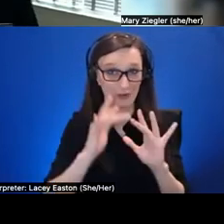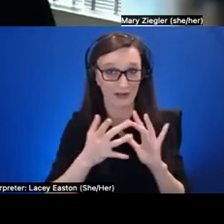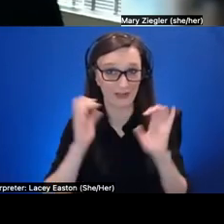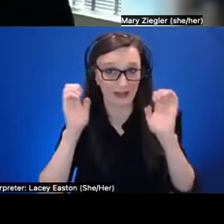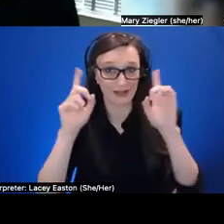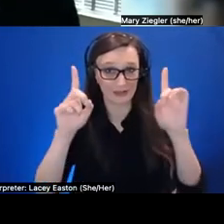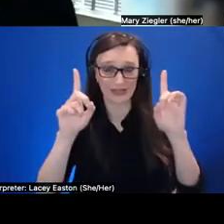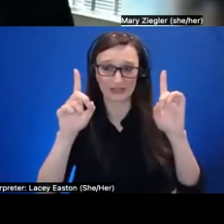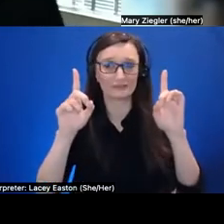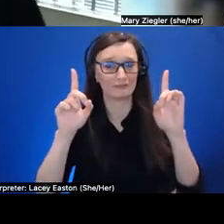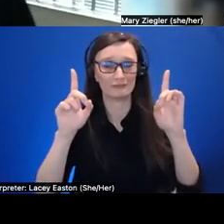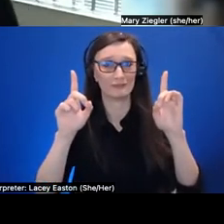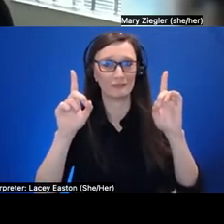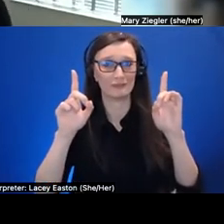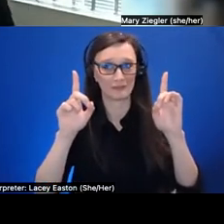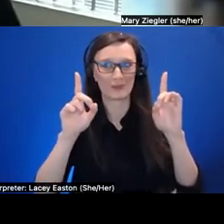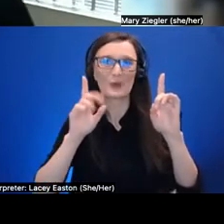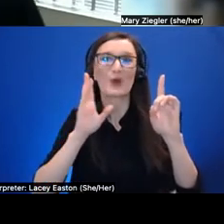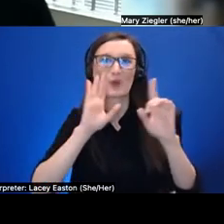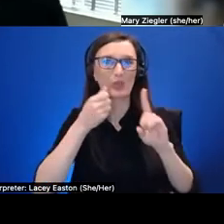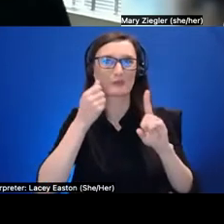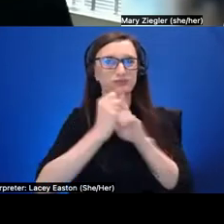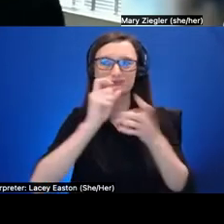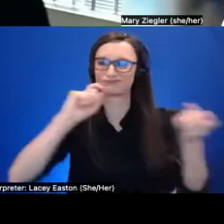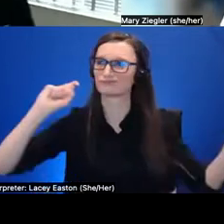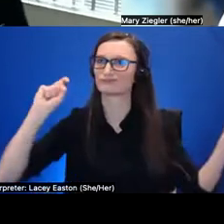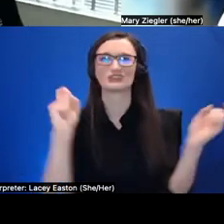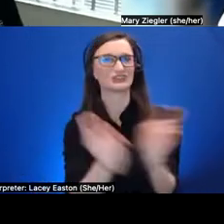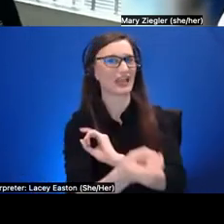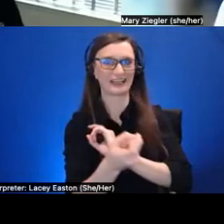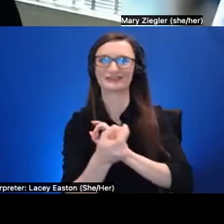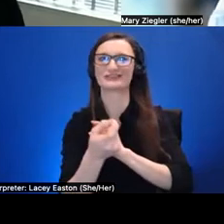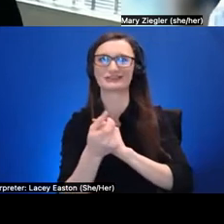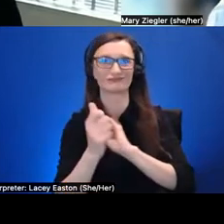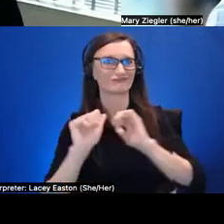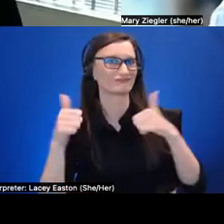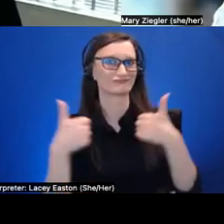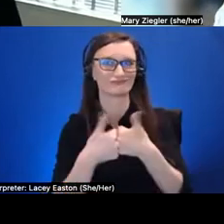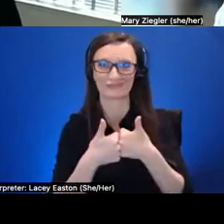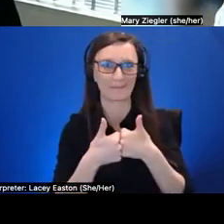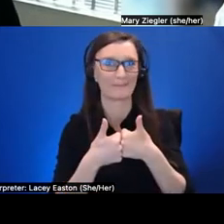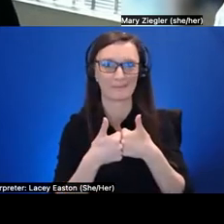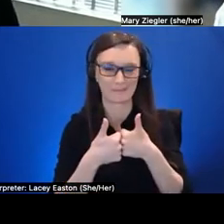to be a real game changer it really really could in terms of the the social real-time connection